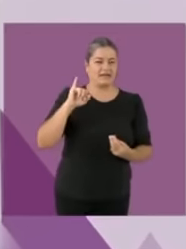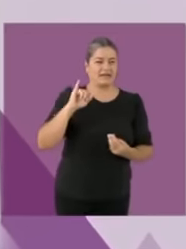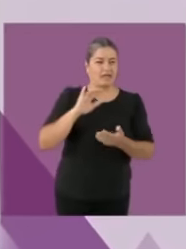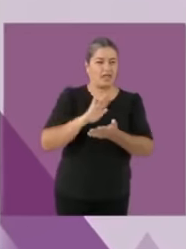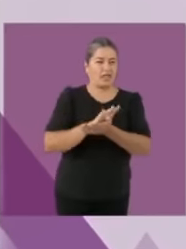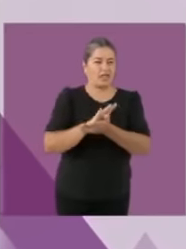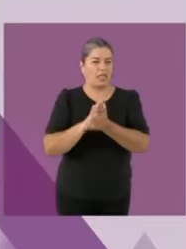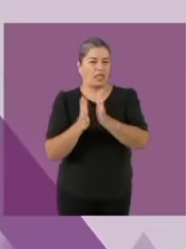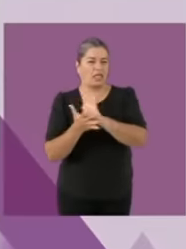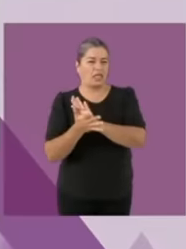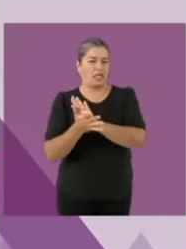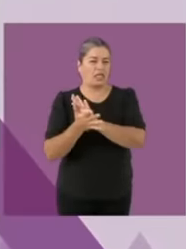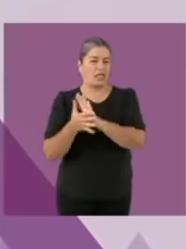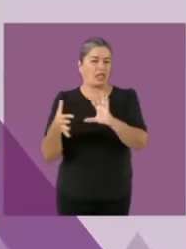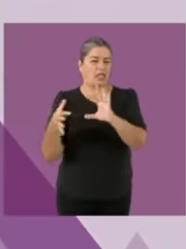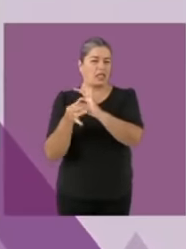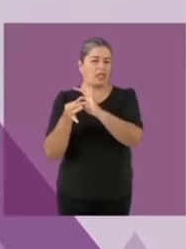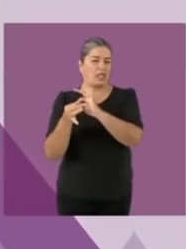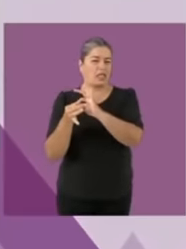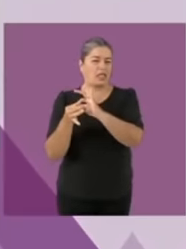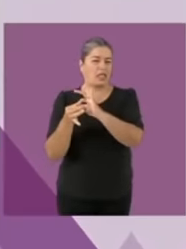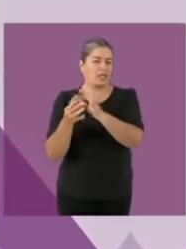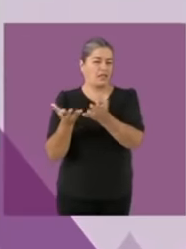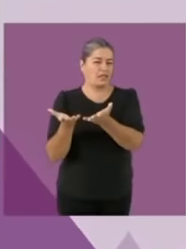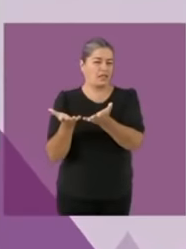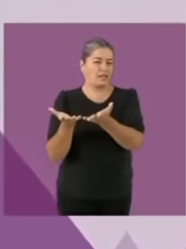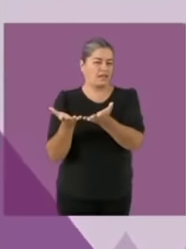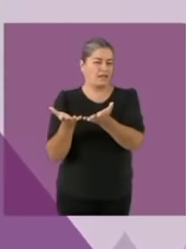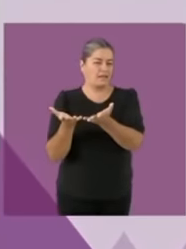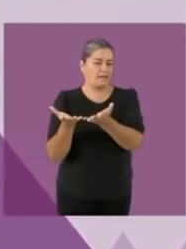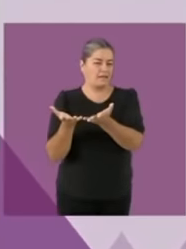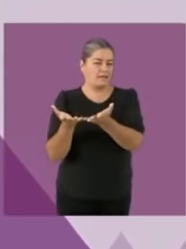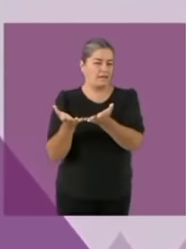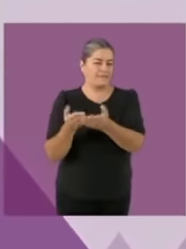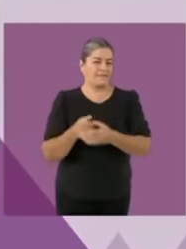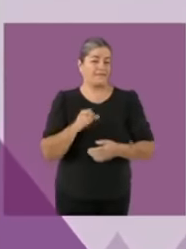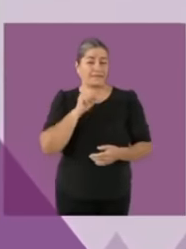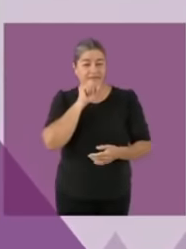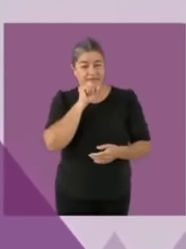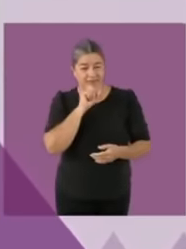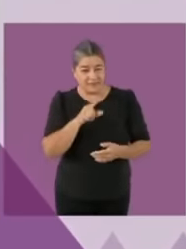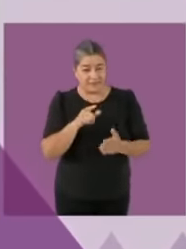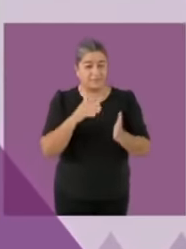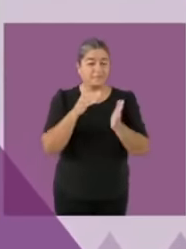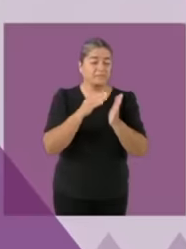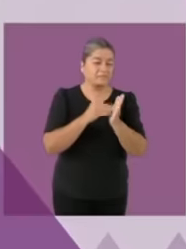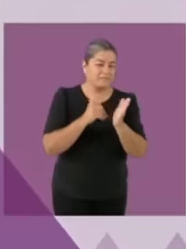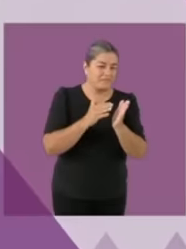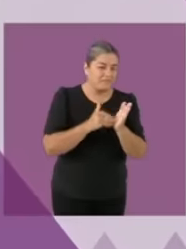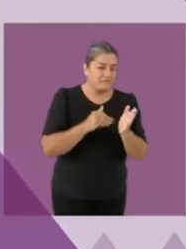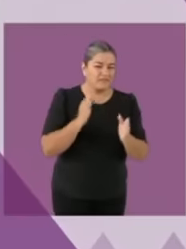is that he falsified restricted invitations in the case of contracts with the National Institute